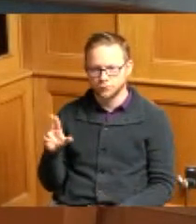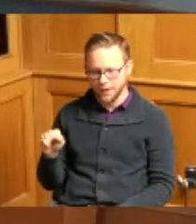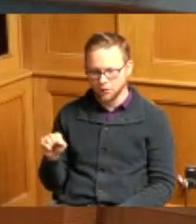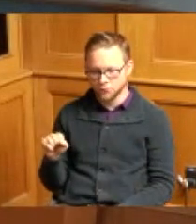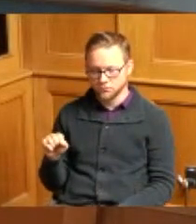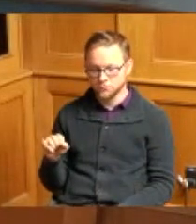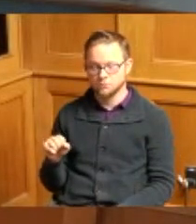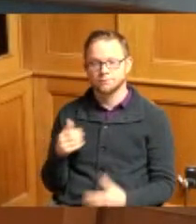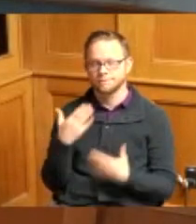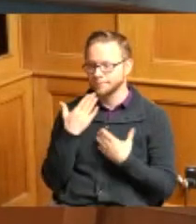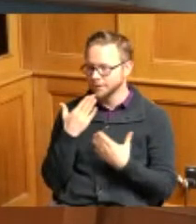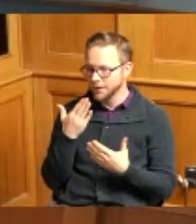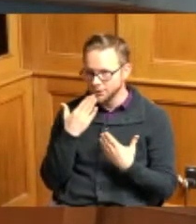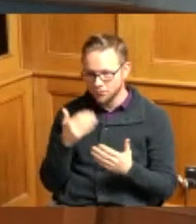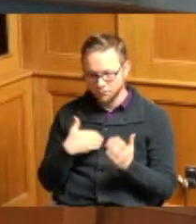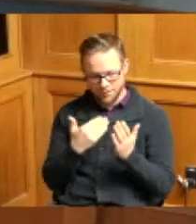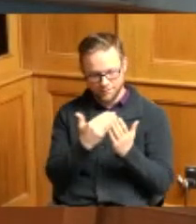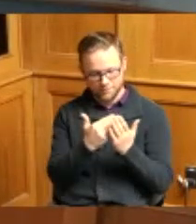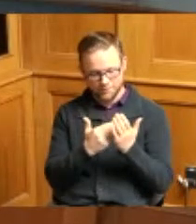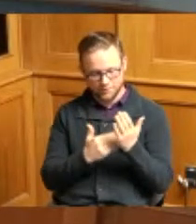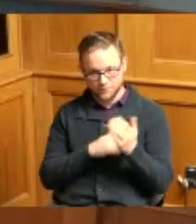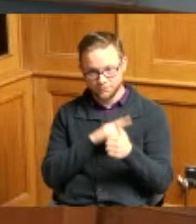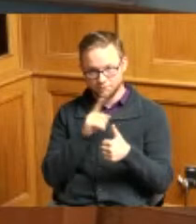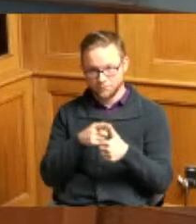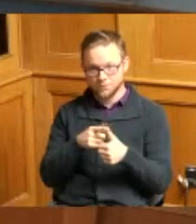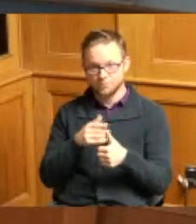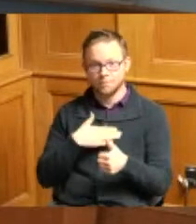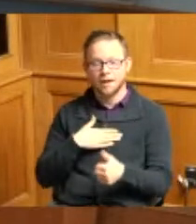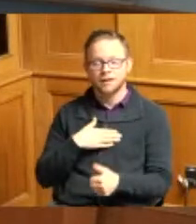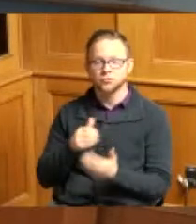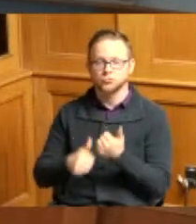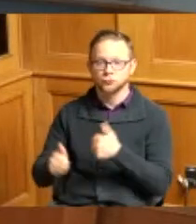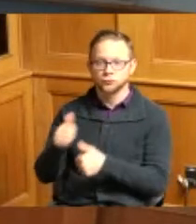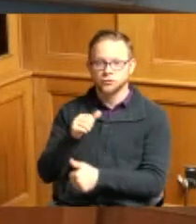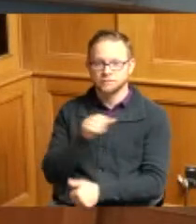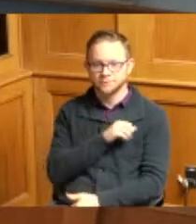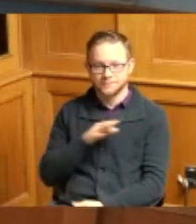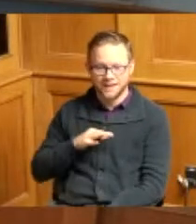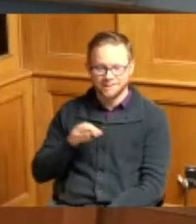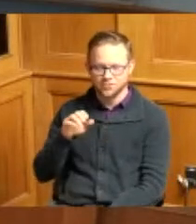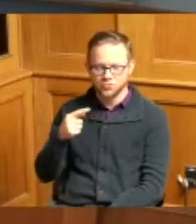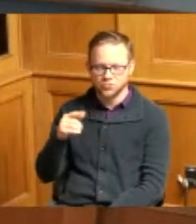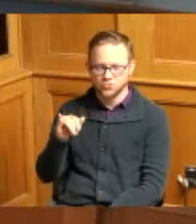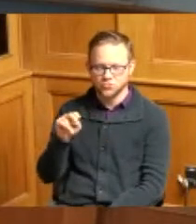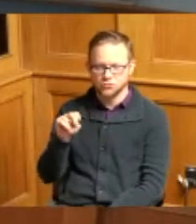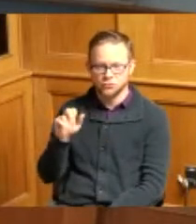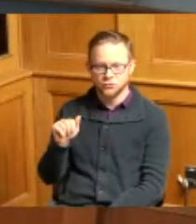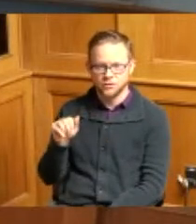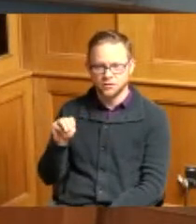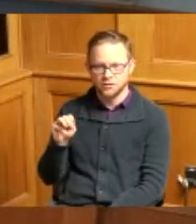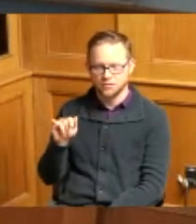have on my list is my Chief of Staff Gina Marsh is leaving she's going back to the non-profit sector